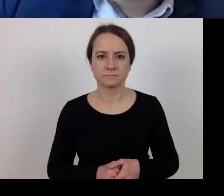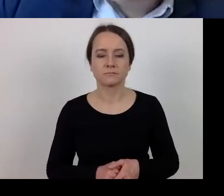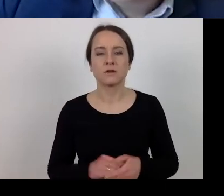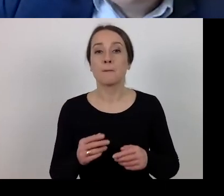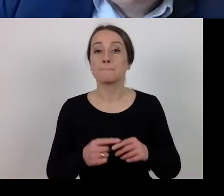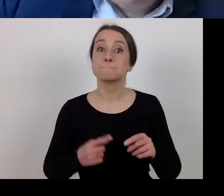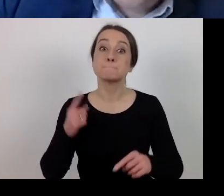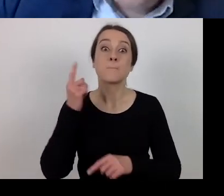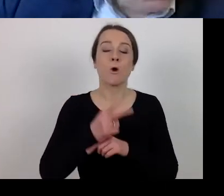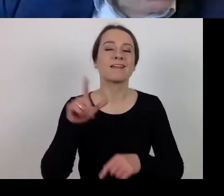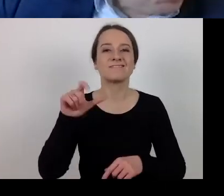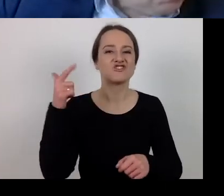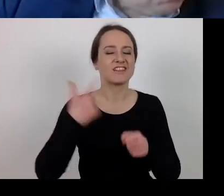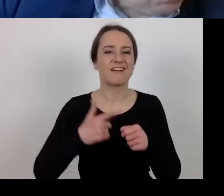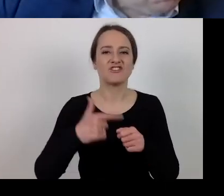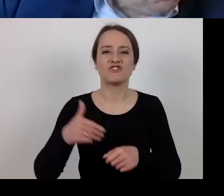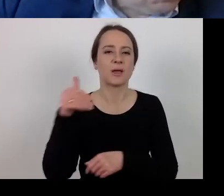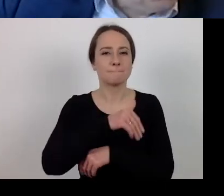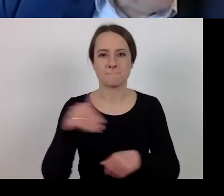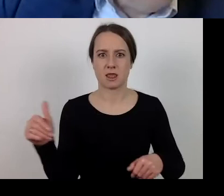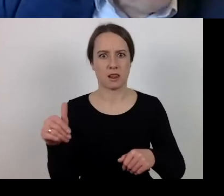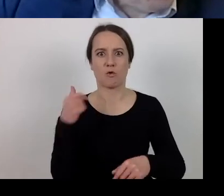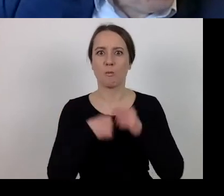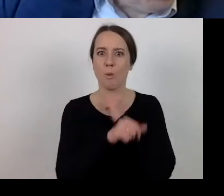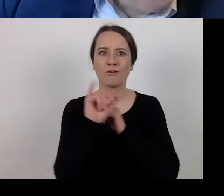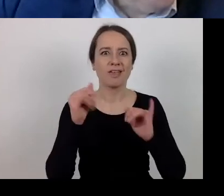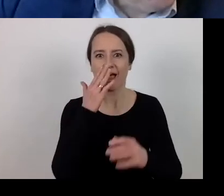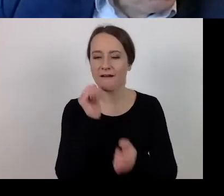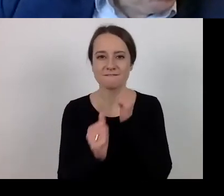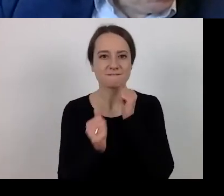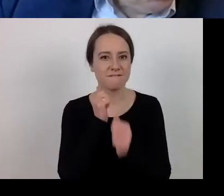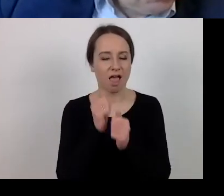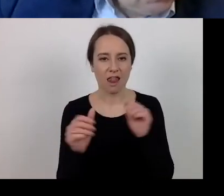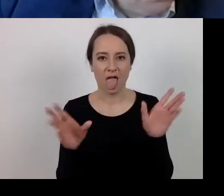for projects tackling the coronavirus. The Marshal's Office